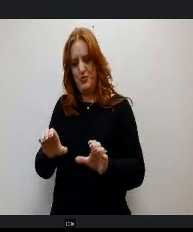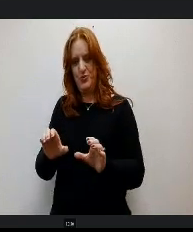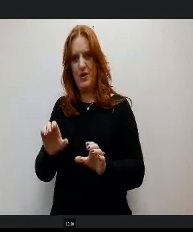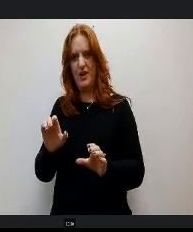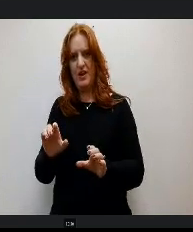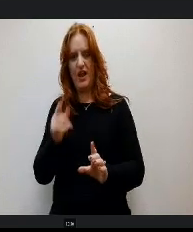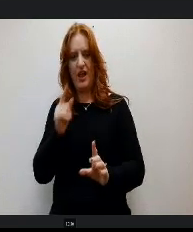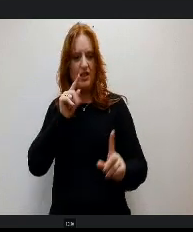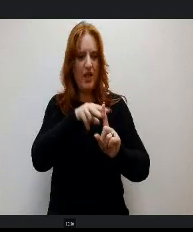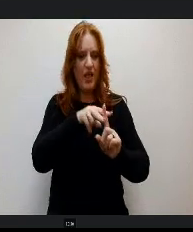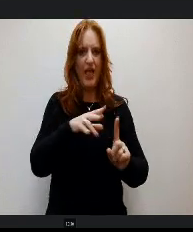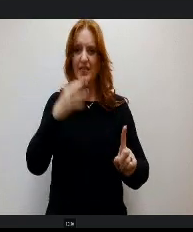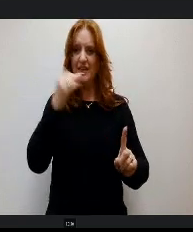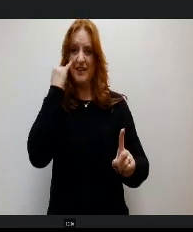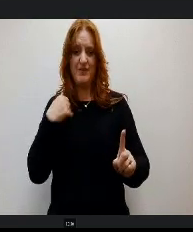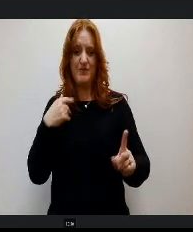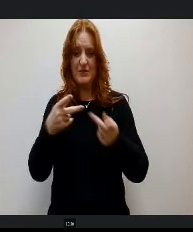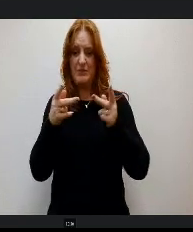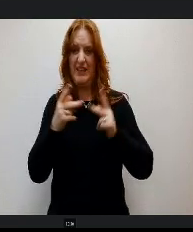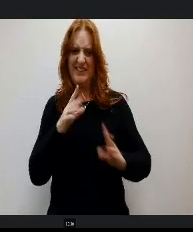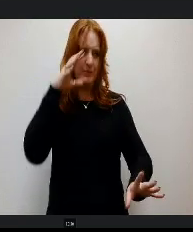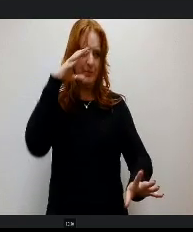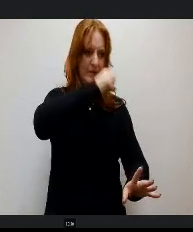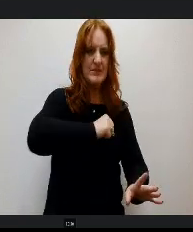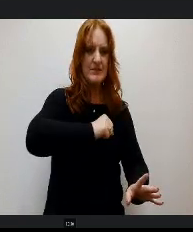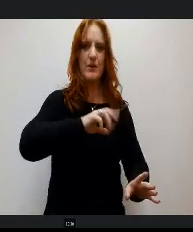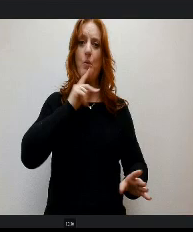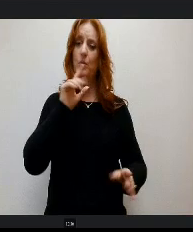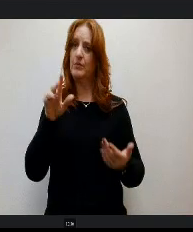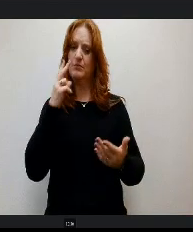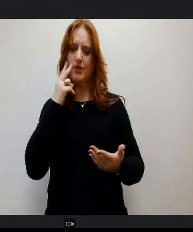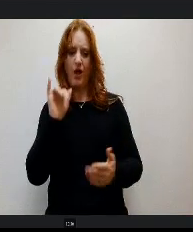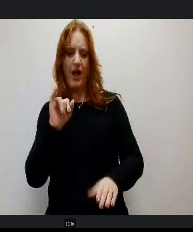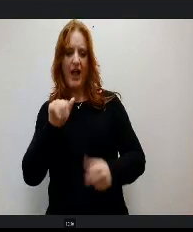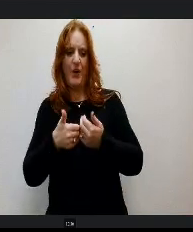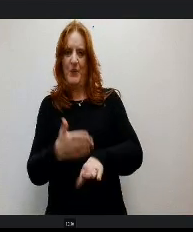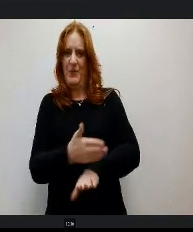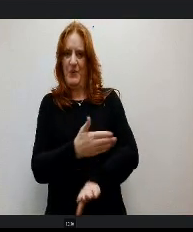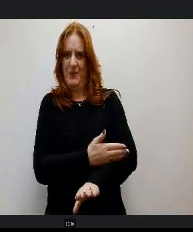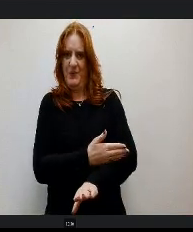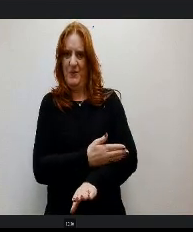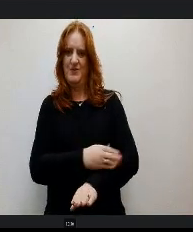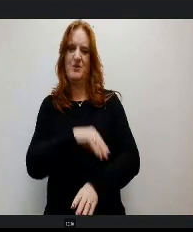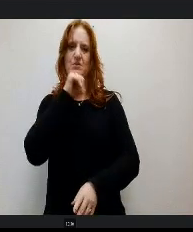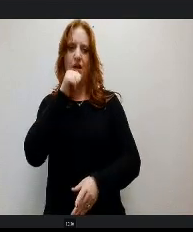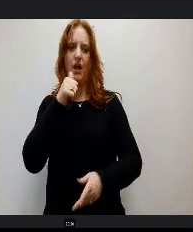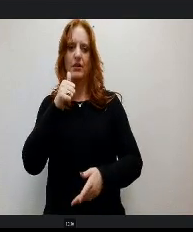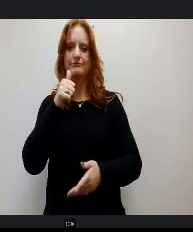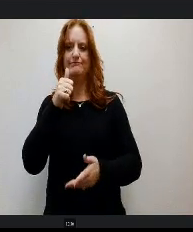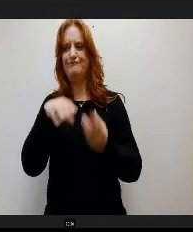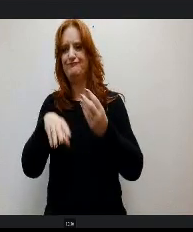holes or ways to shore up or improve. So it's not something that's another additional layer of something separate it all interconnects.